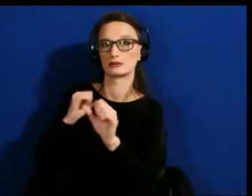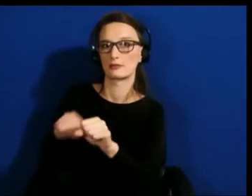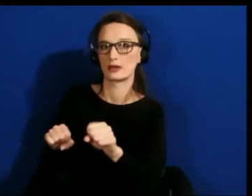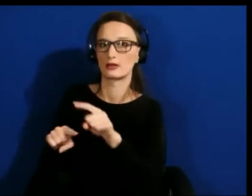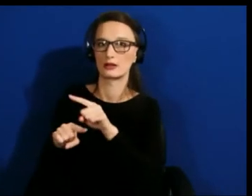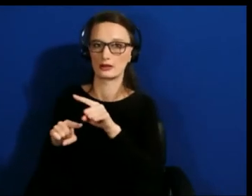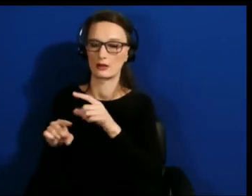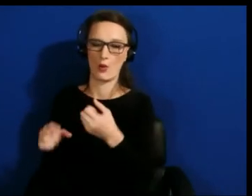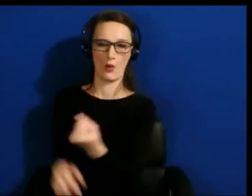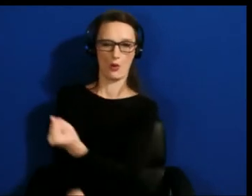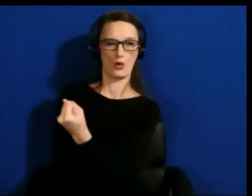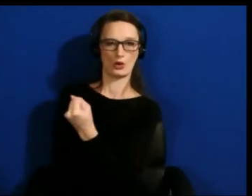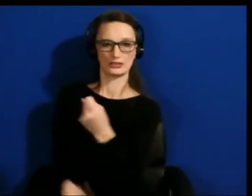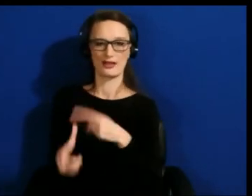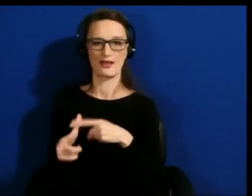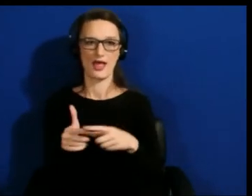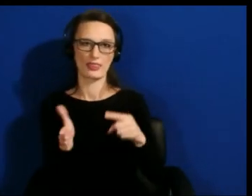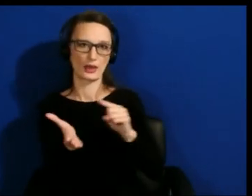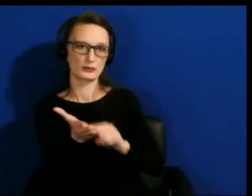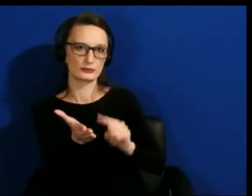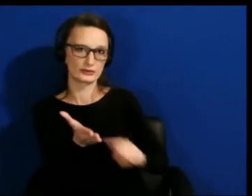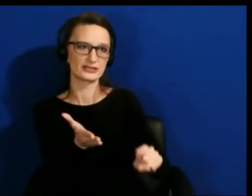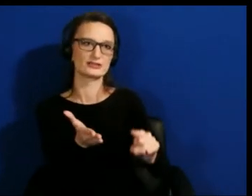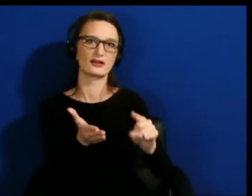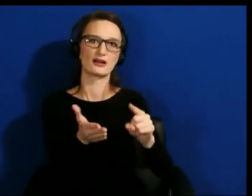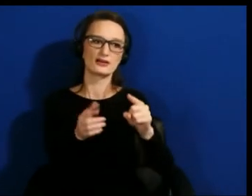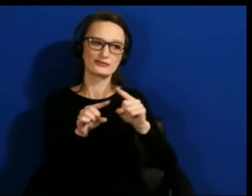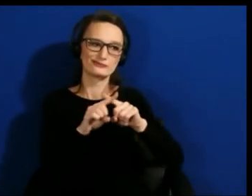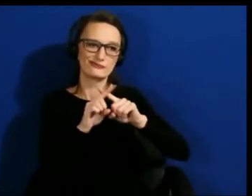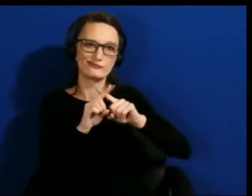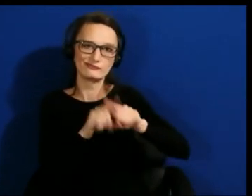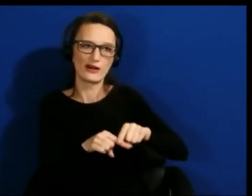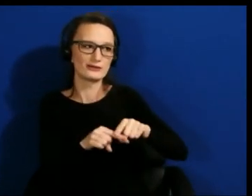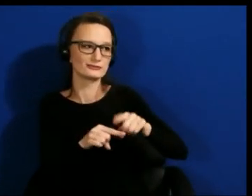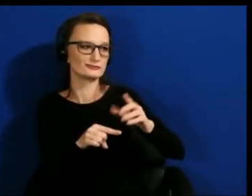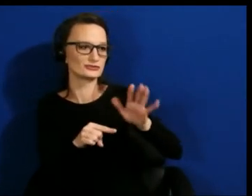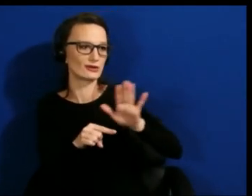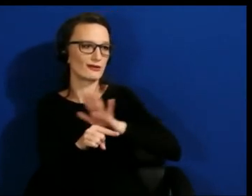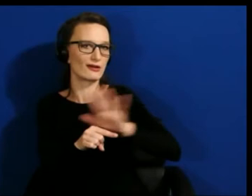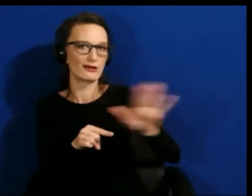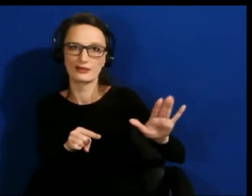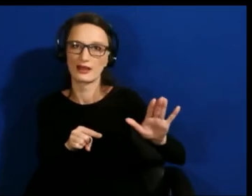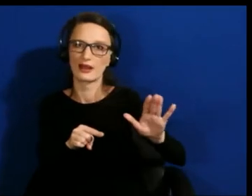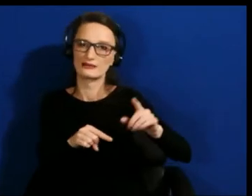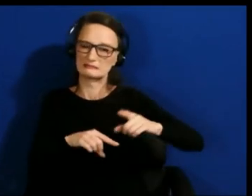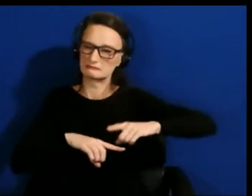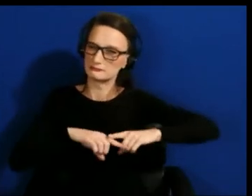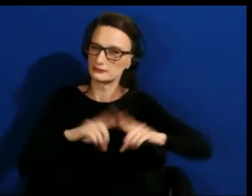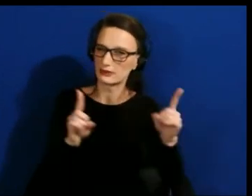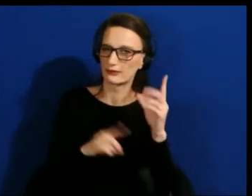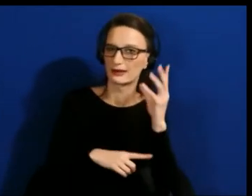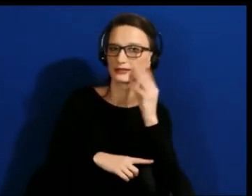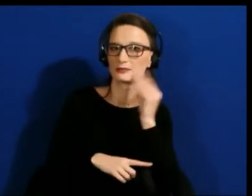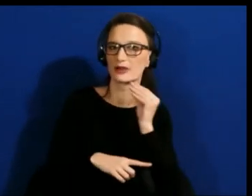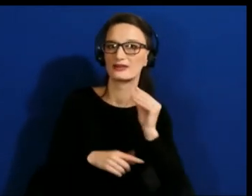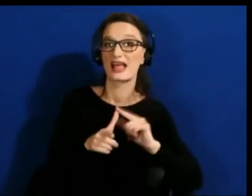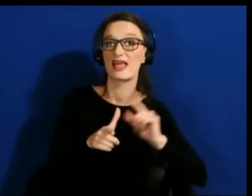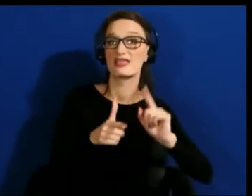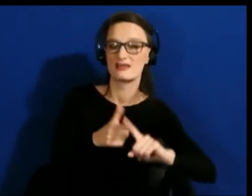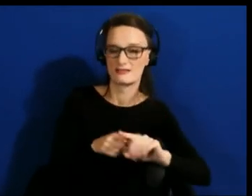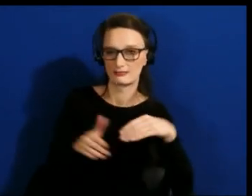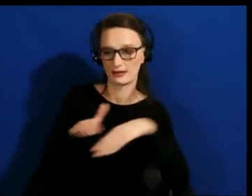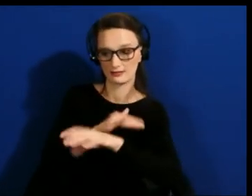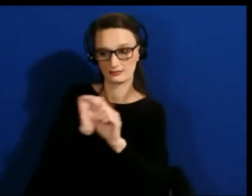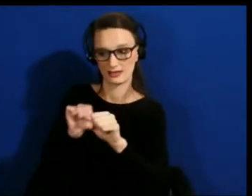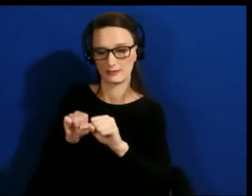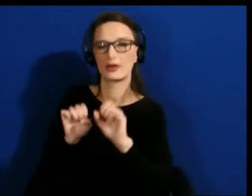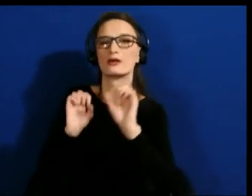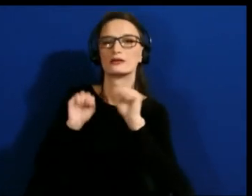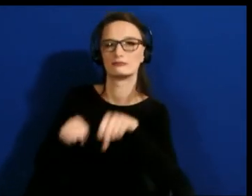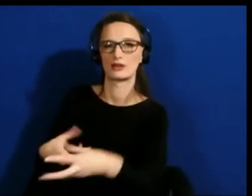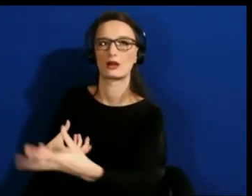on extreme experiences and then we can actually hone in on accessibility later on as we design